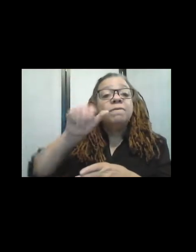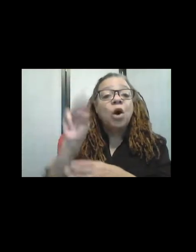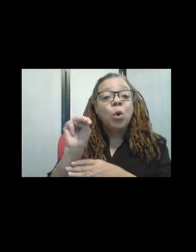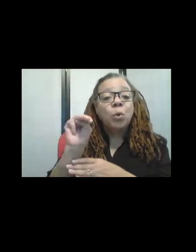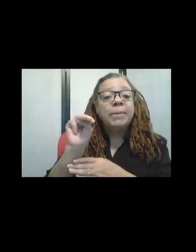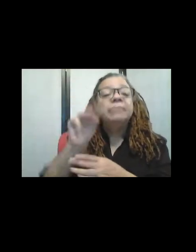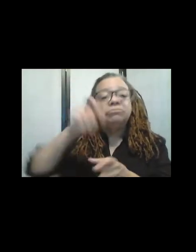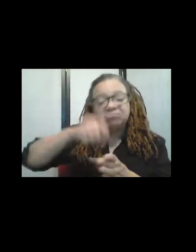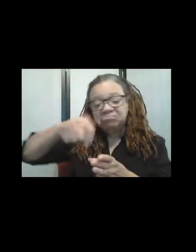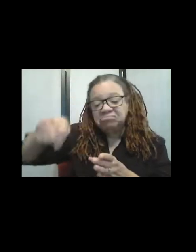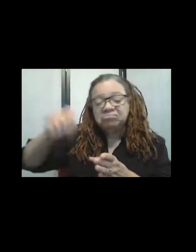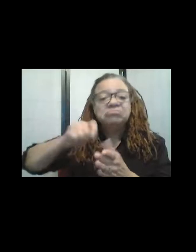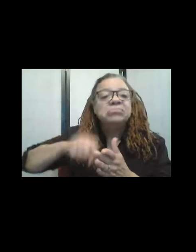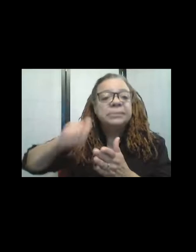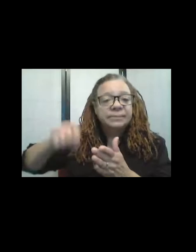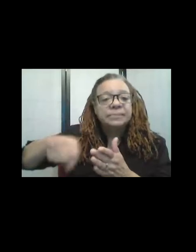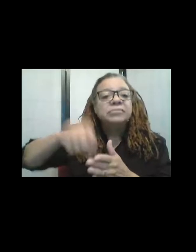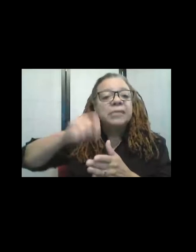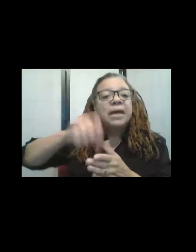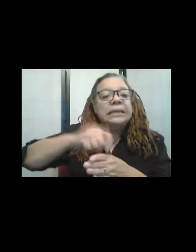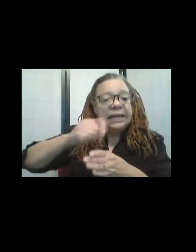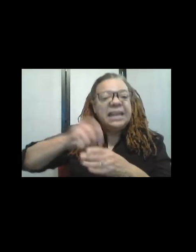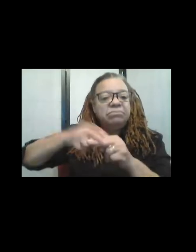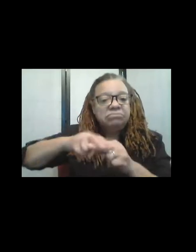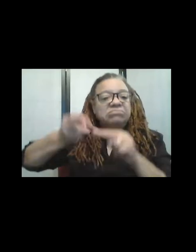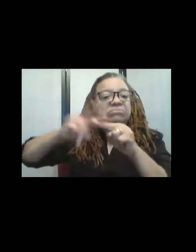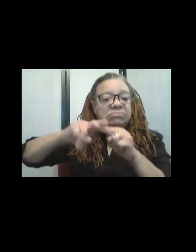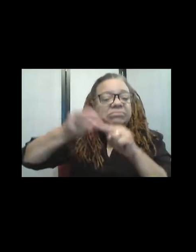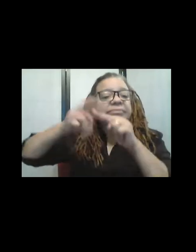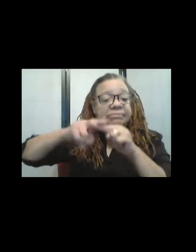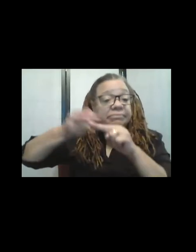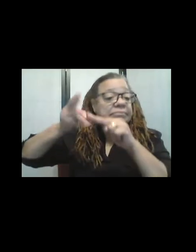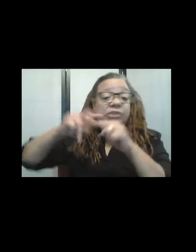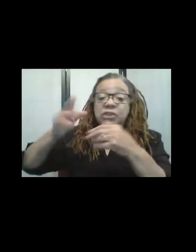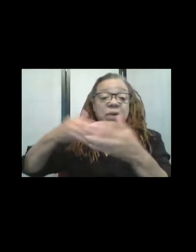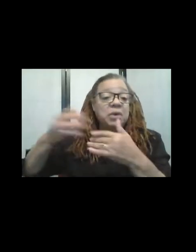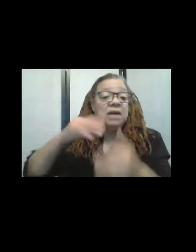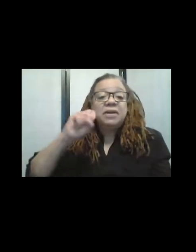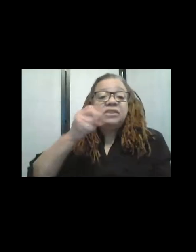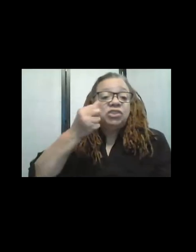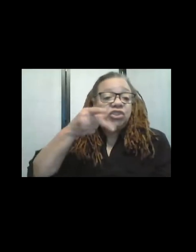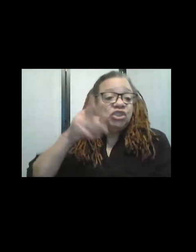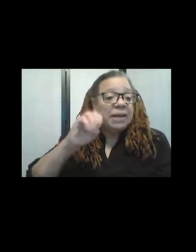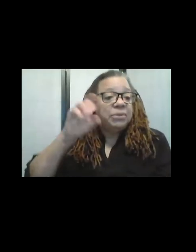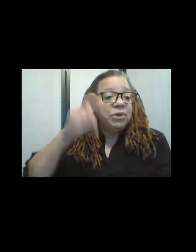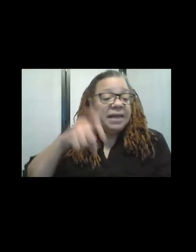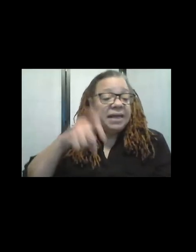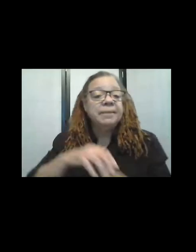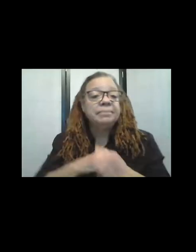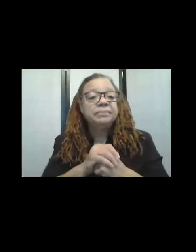and then slowly build up on it, um, so you get whatever shape you're looking for. So unlike when you're doing